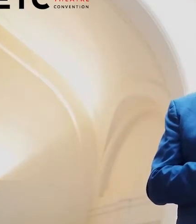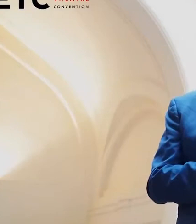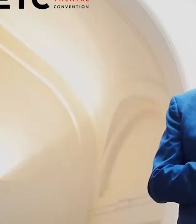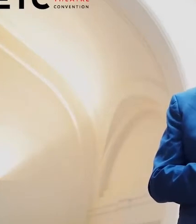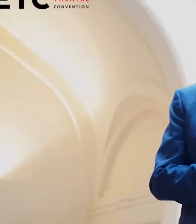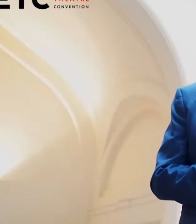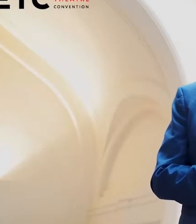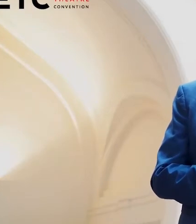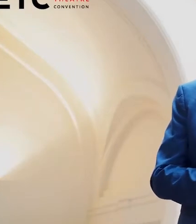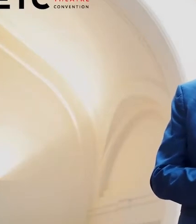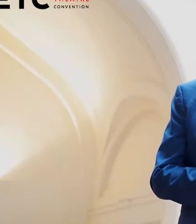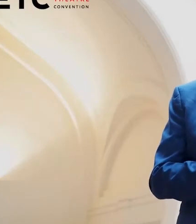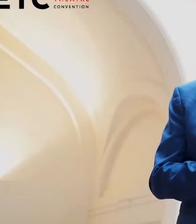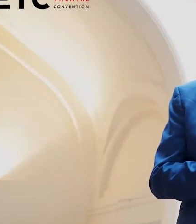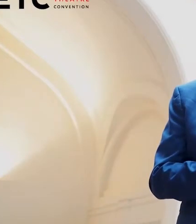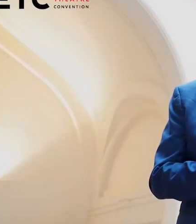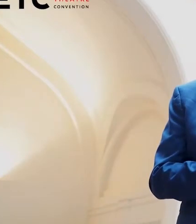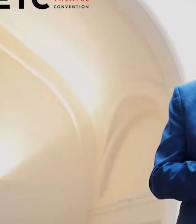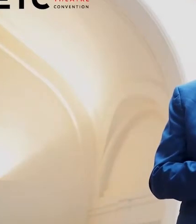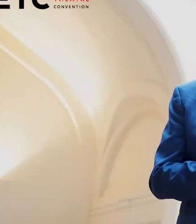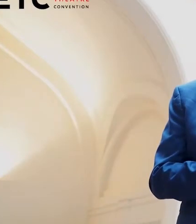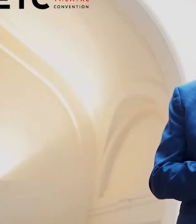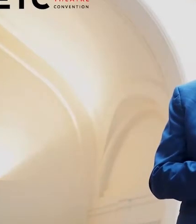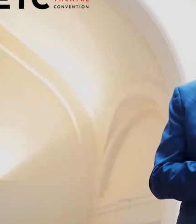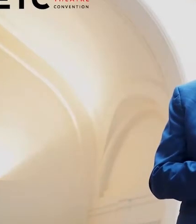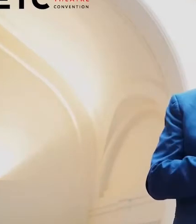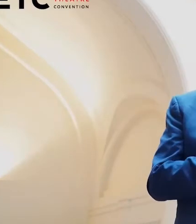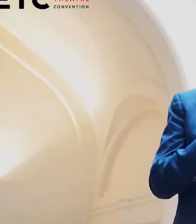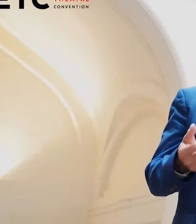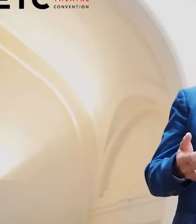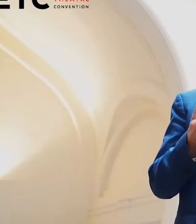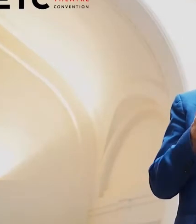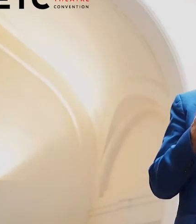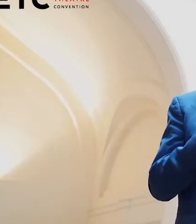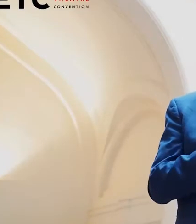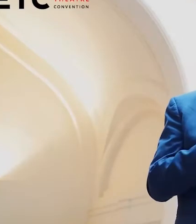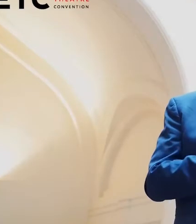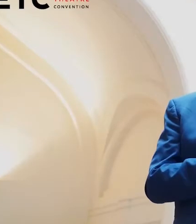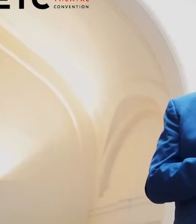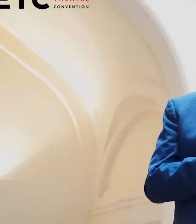to the ETC member theatres, to our participants, guests, and expert,